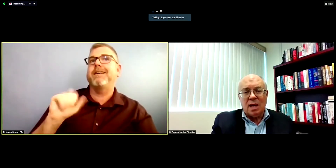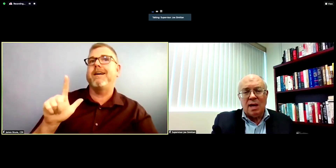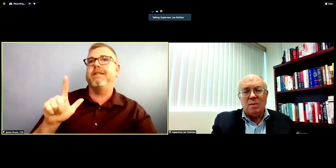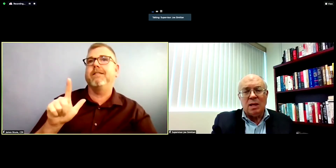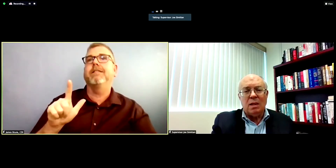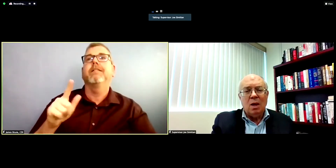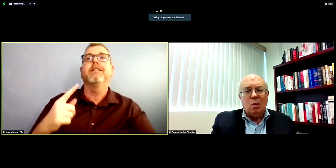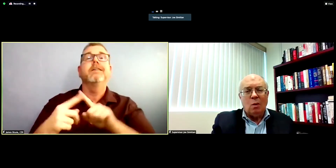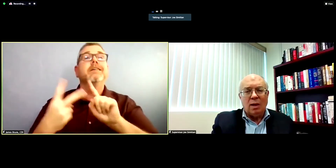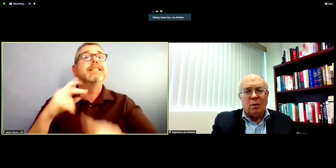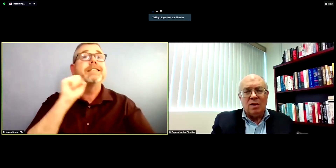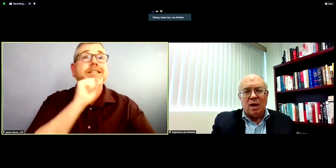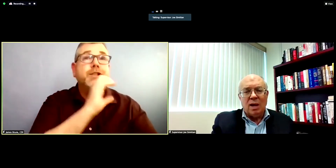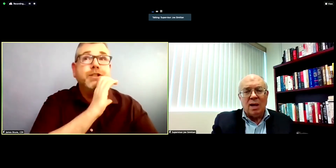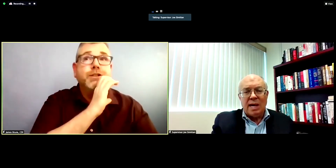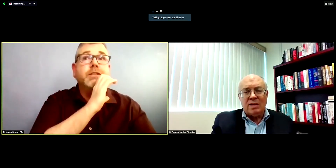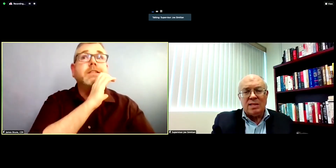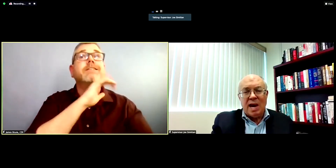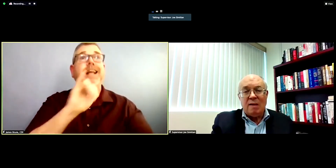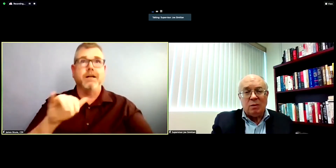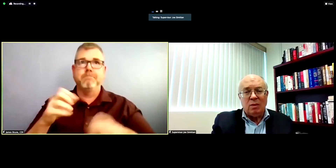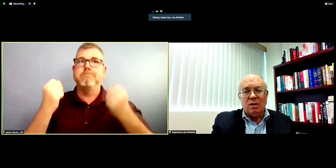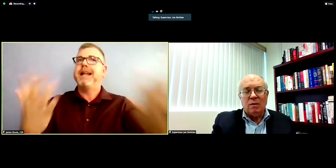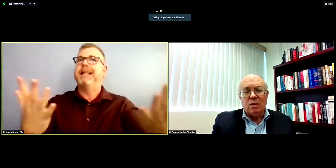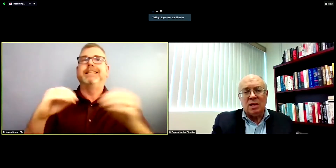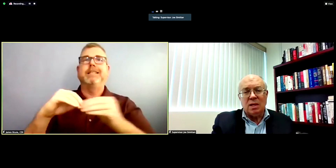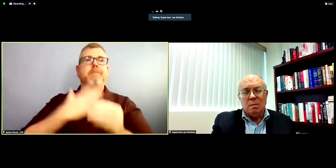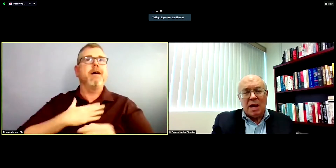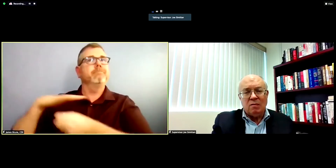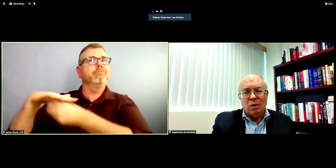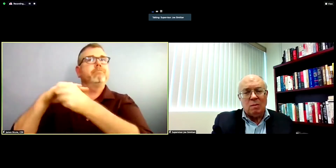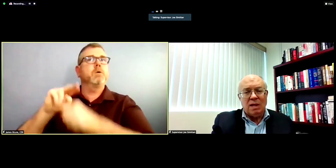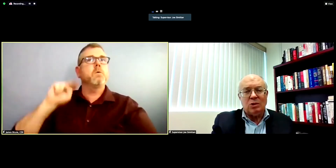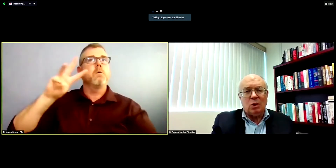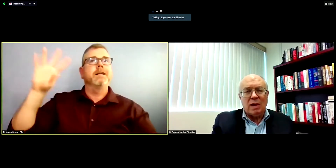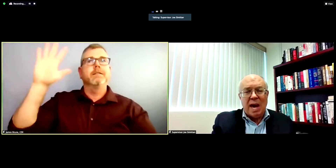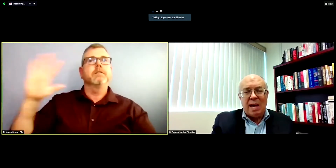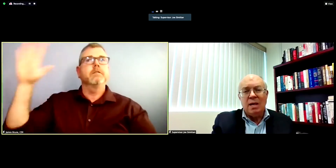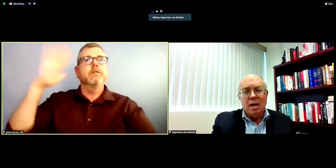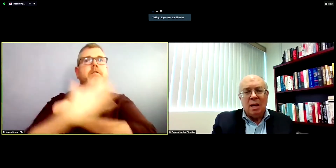i have been working with our county staff and with the folks at Mountain View to make sure we had